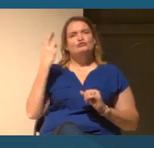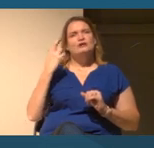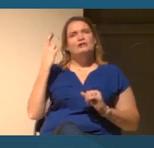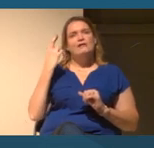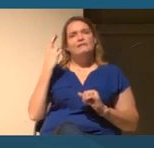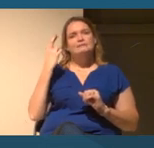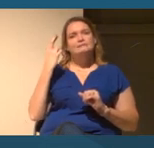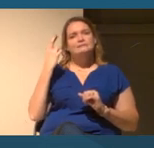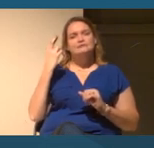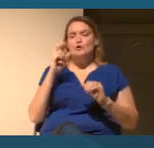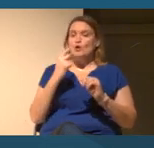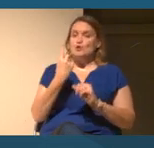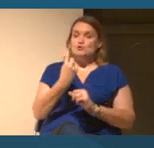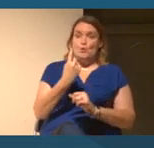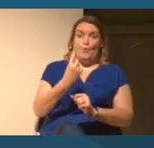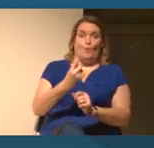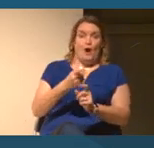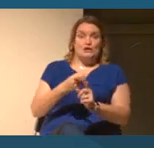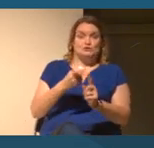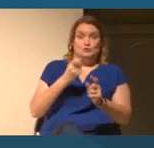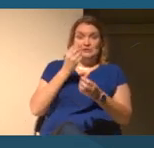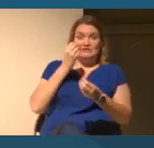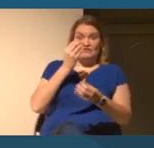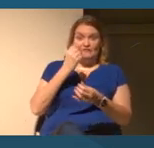one source of information can tell the full story.